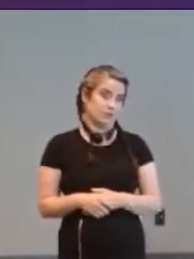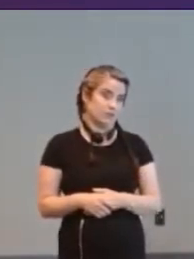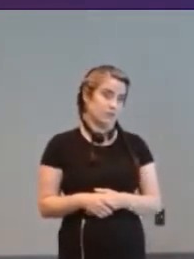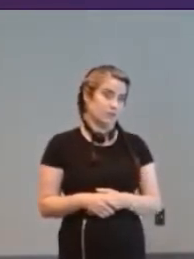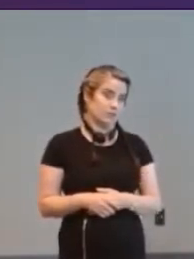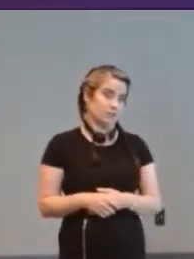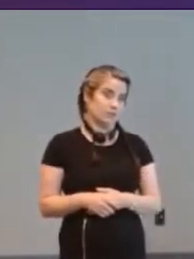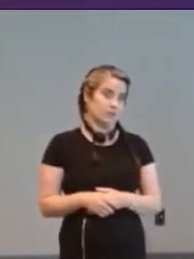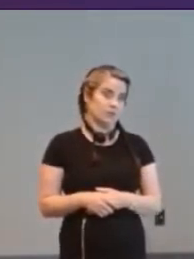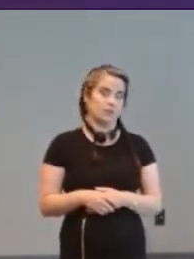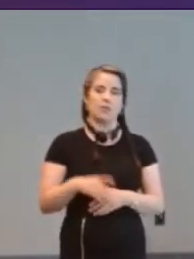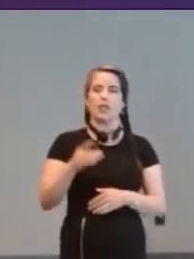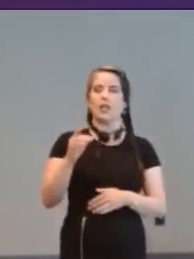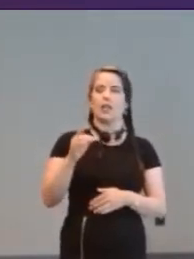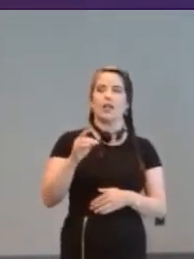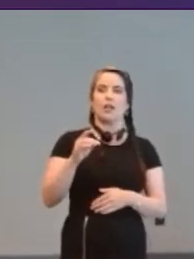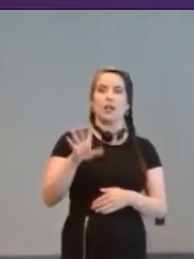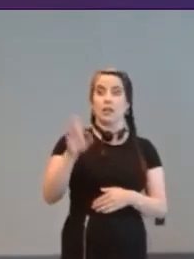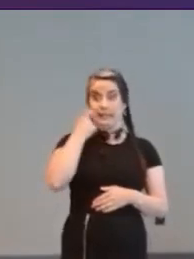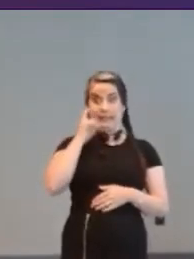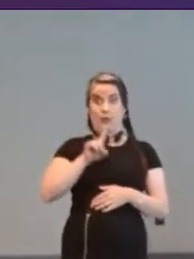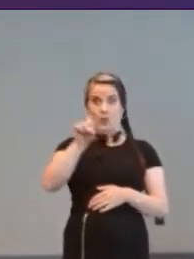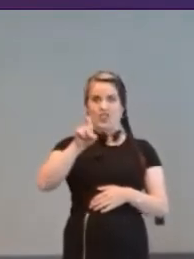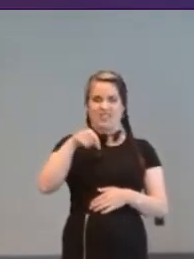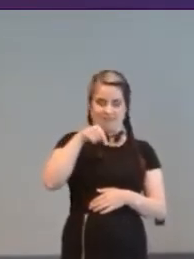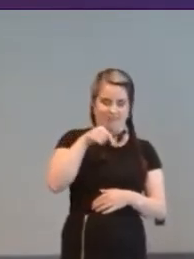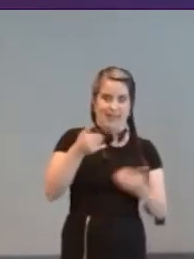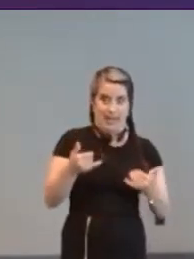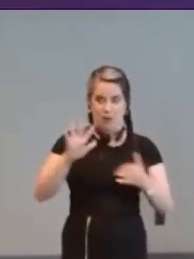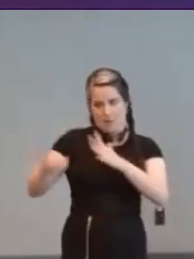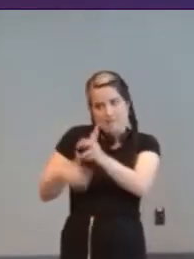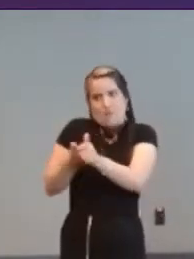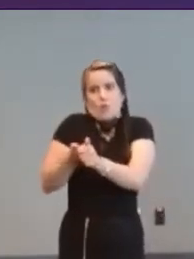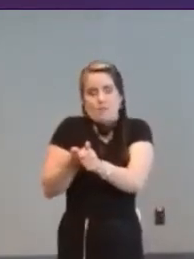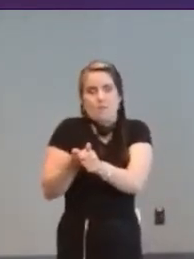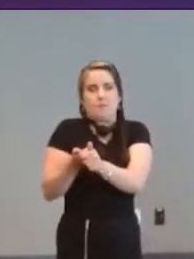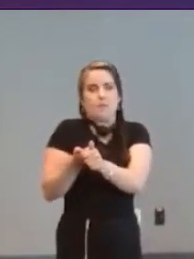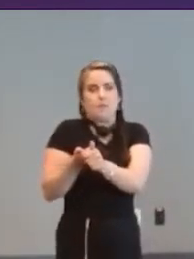[Amé] um it's a bit of a follow-up question to that one but um you know we're speaking a lot about